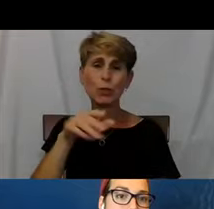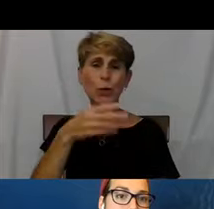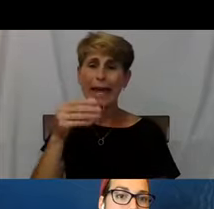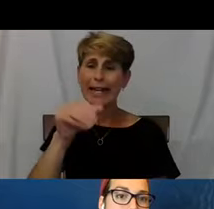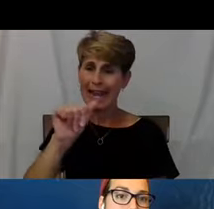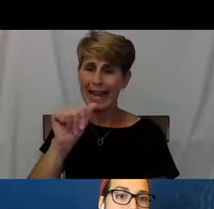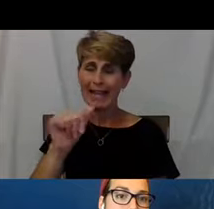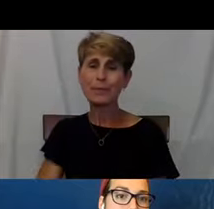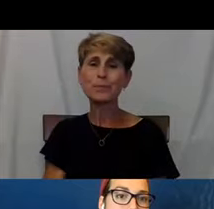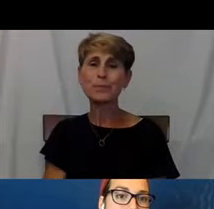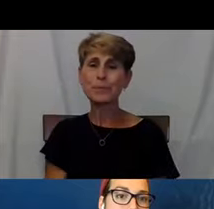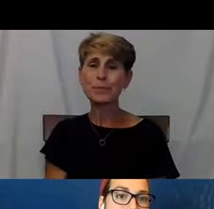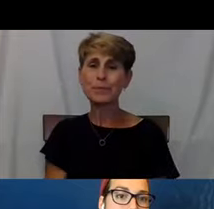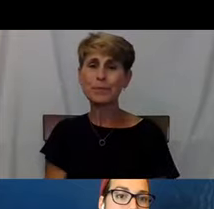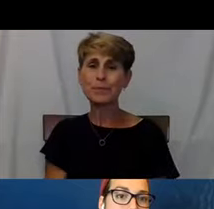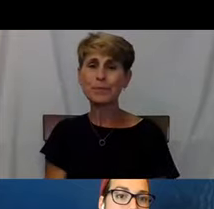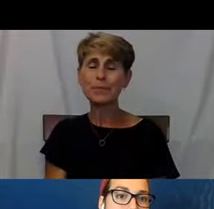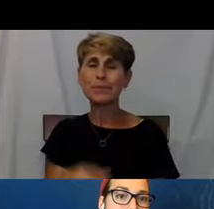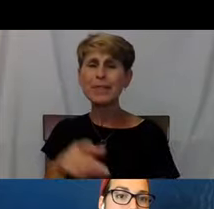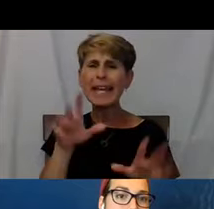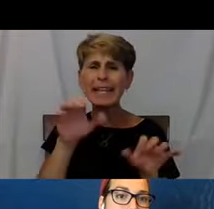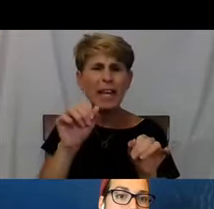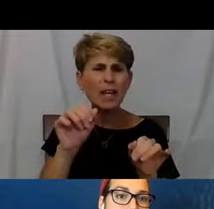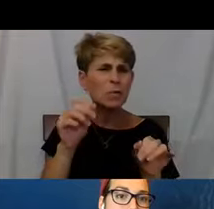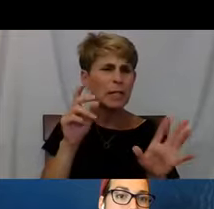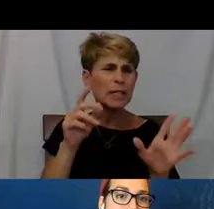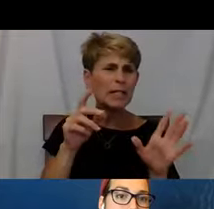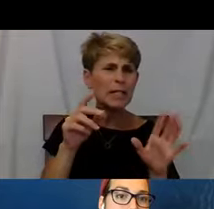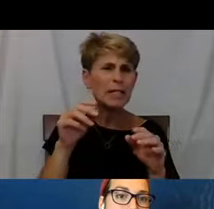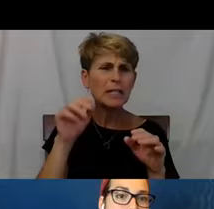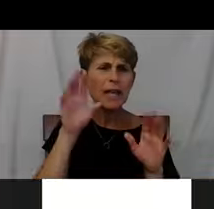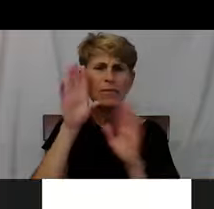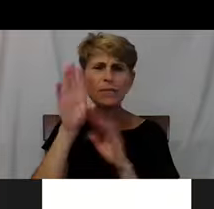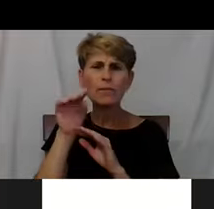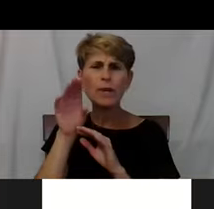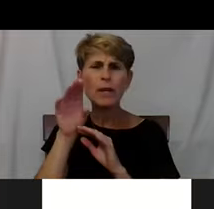So if we could get the panelists back on camera here, awesome.